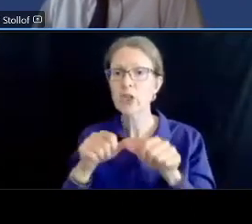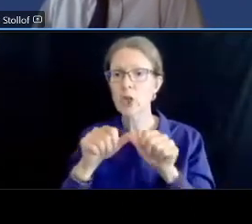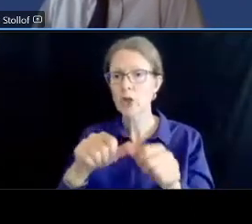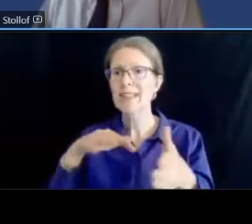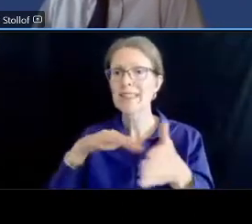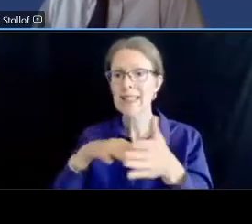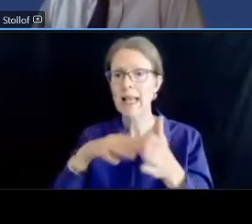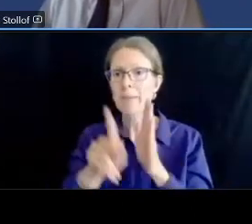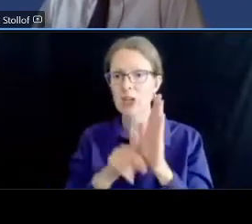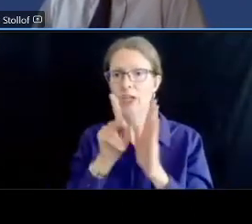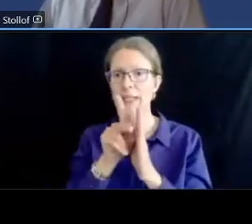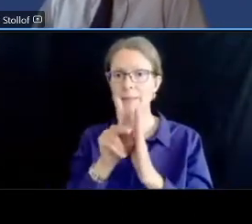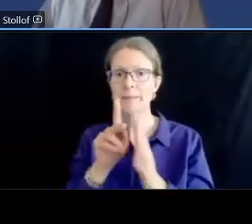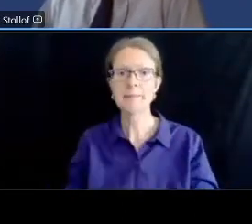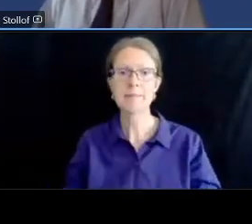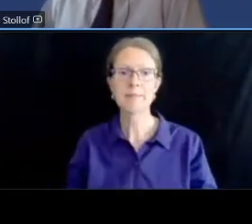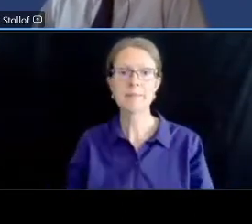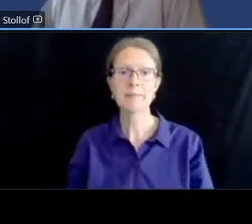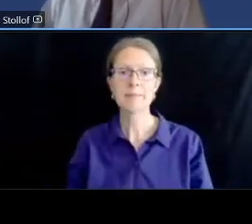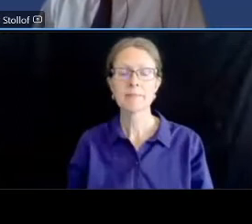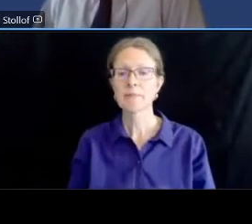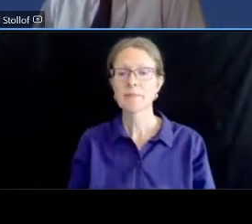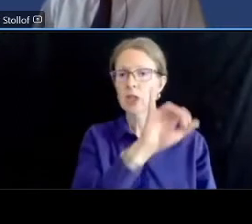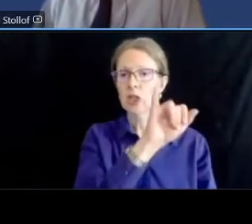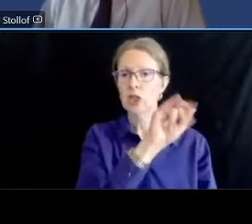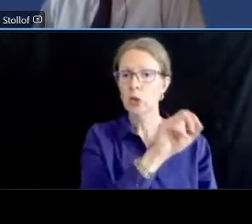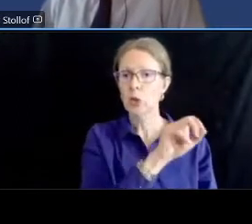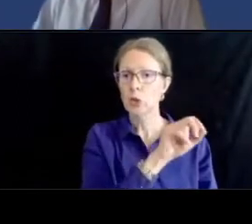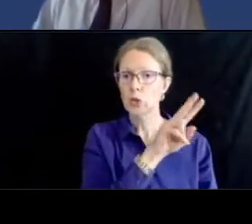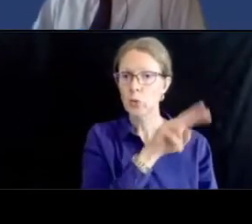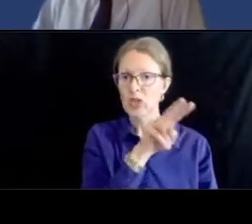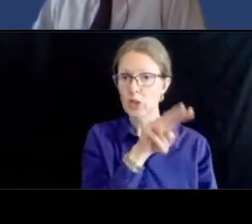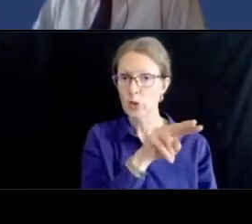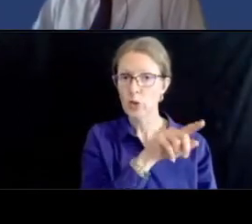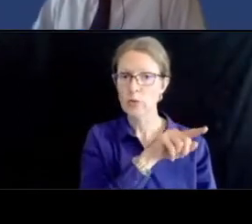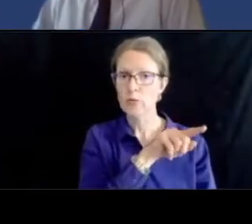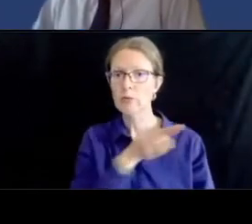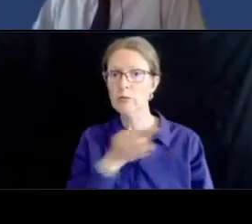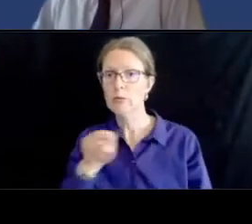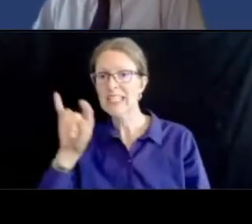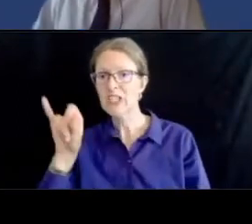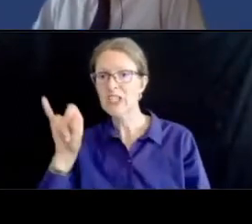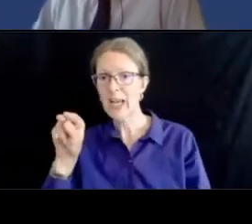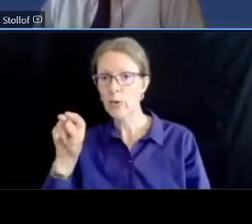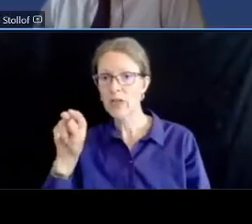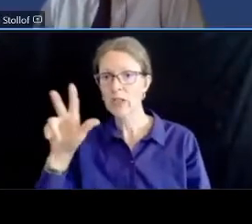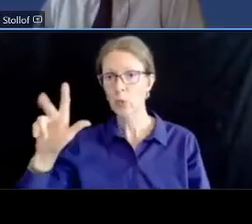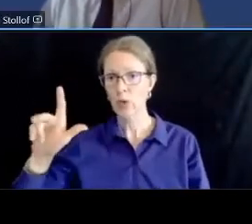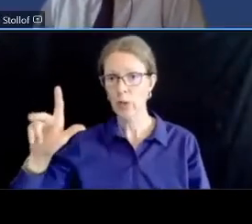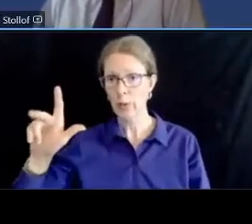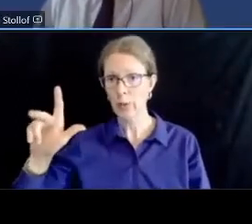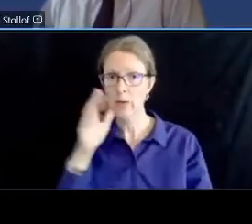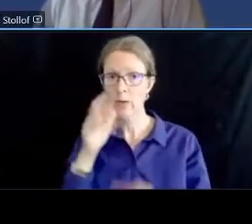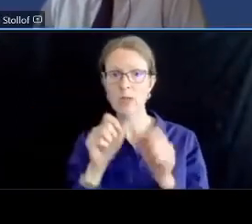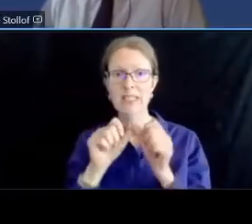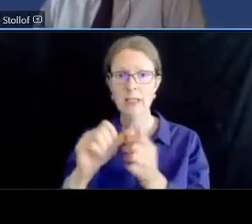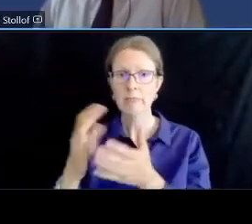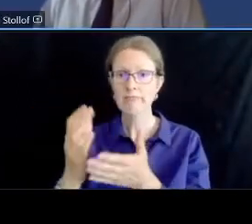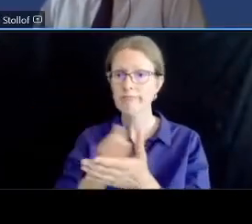between june 22 january 23 we will continue our design procurement and again we'll hope